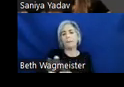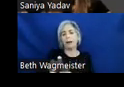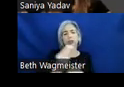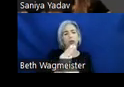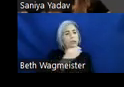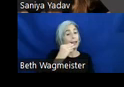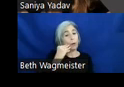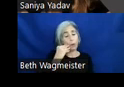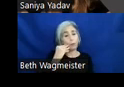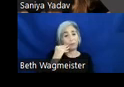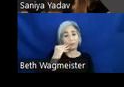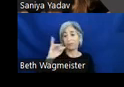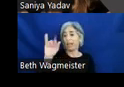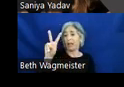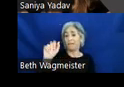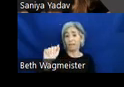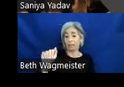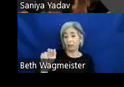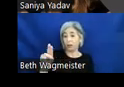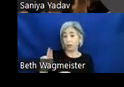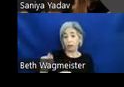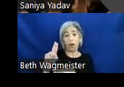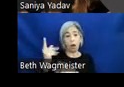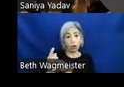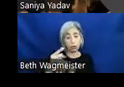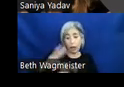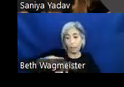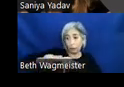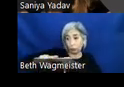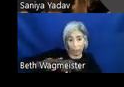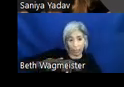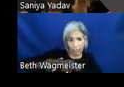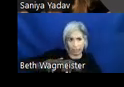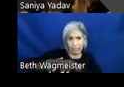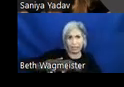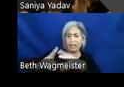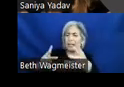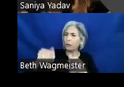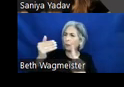Ivan is also on the train and may use a mobile device, this reminds me that the application must